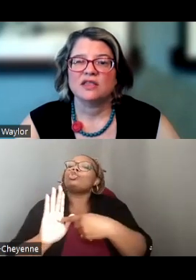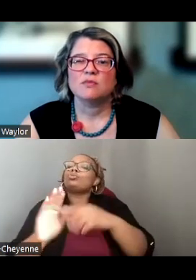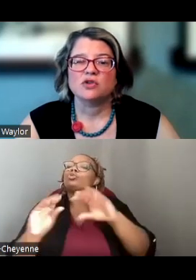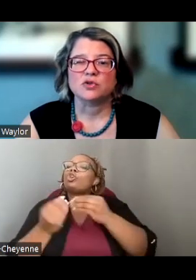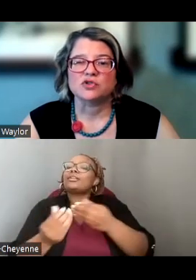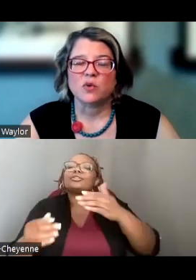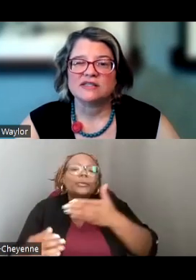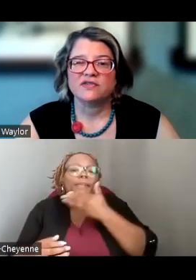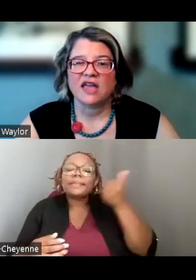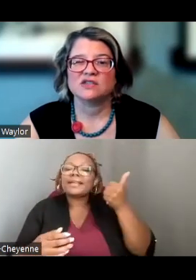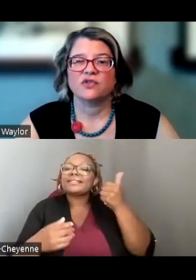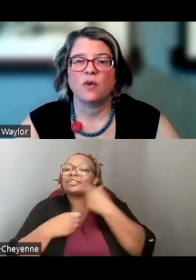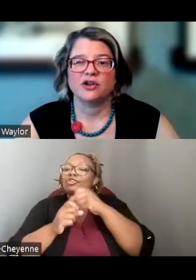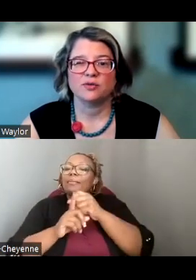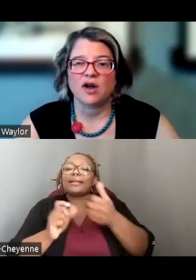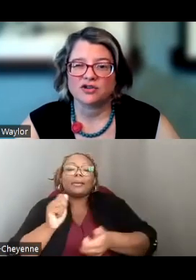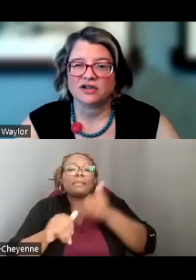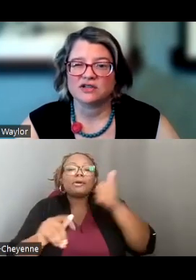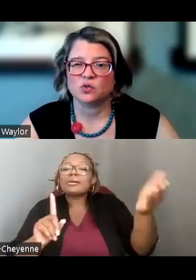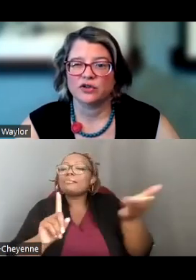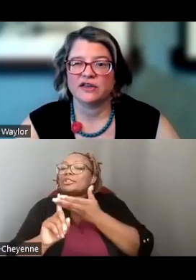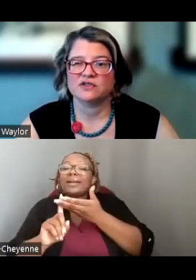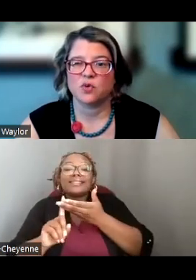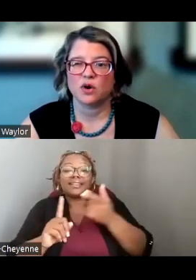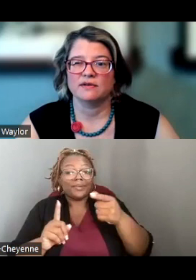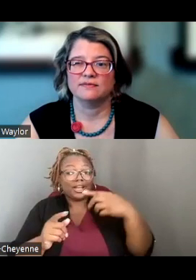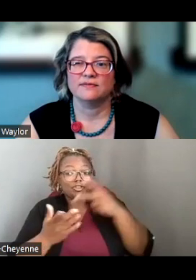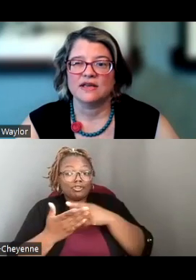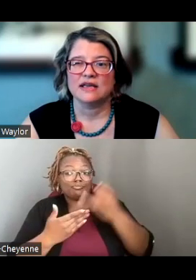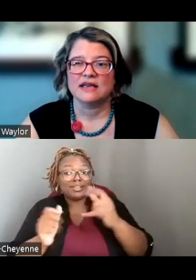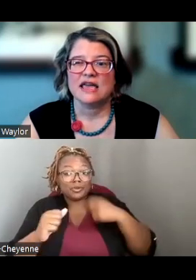MAKE THE MOST PERSUASIVE CASE FOR WHY YOUR PROJECT IS WORTHY OF SUPPORT.